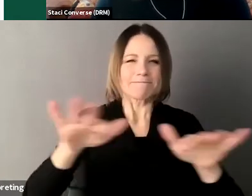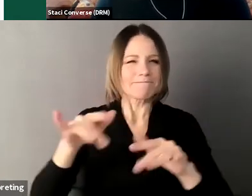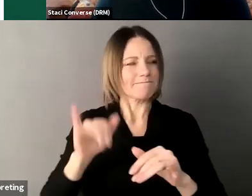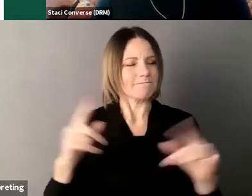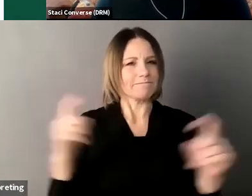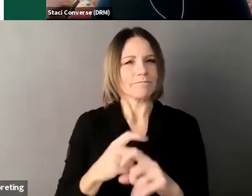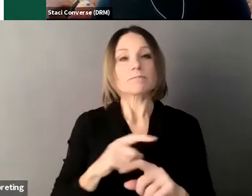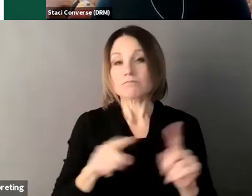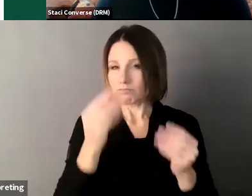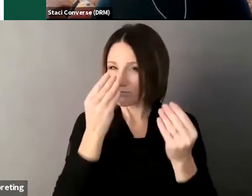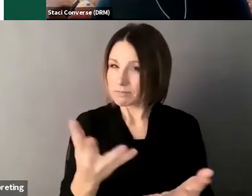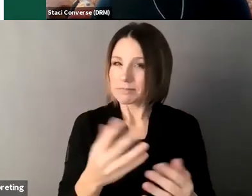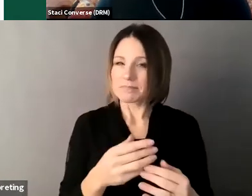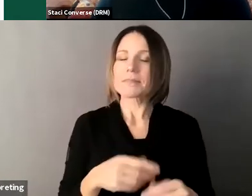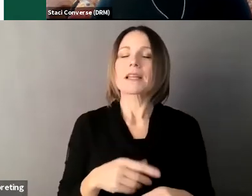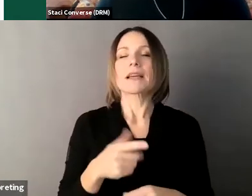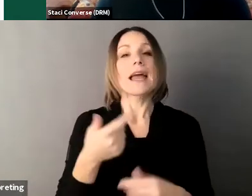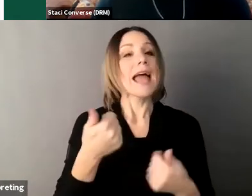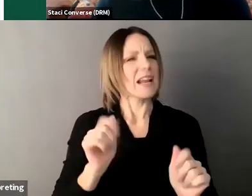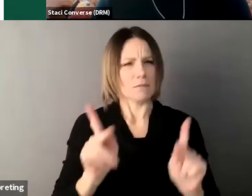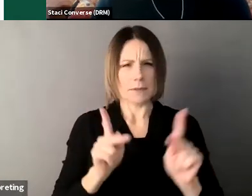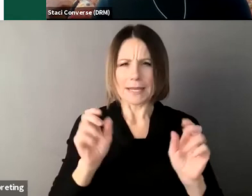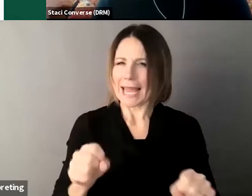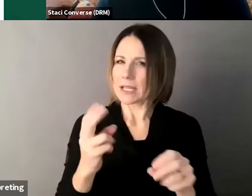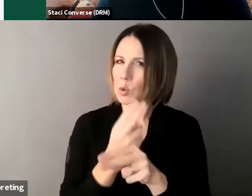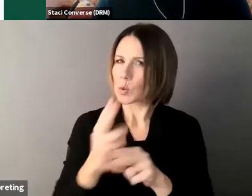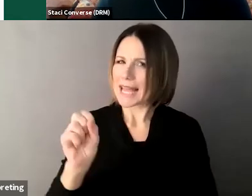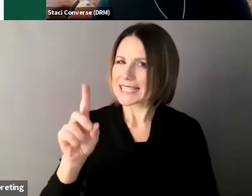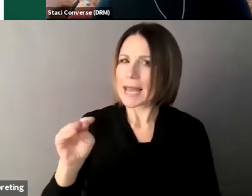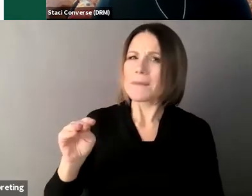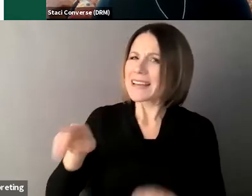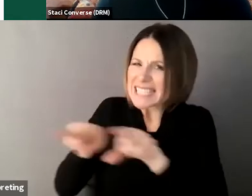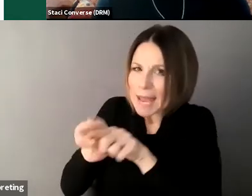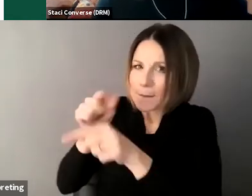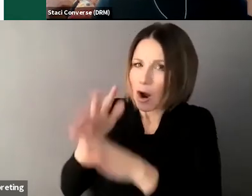decision-making people who have guardians should be using supported decision-making the I’ll get